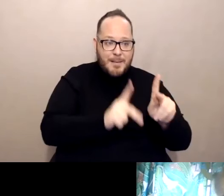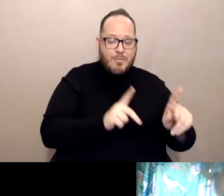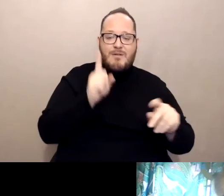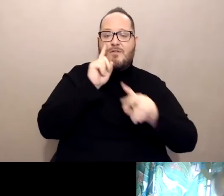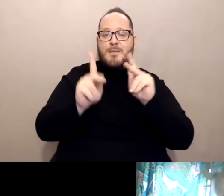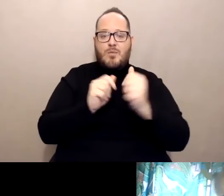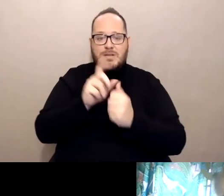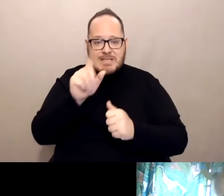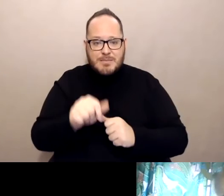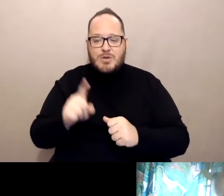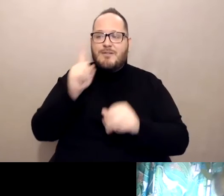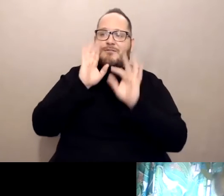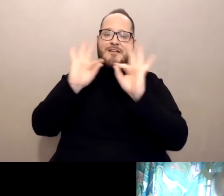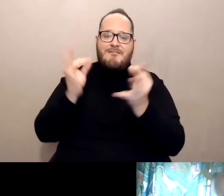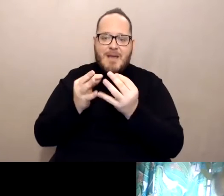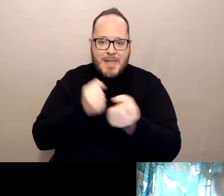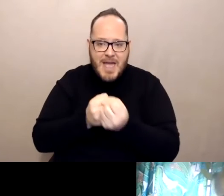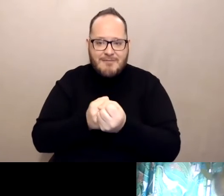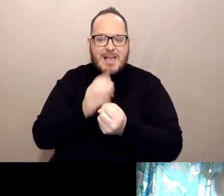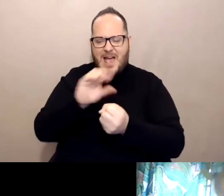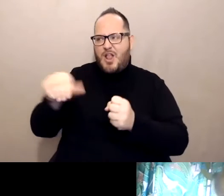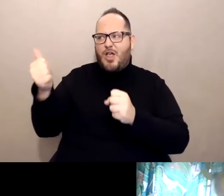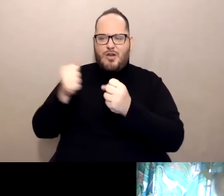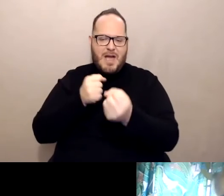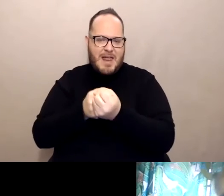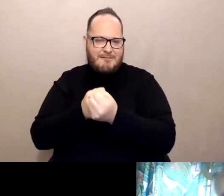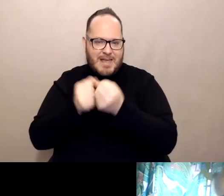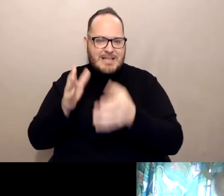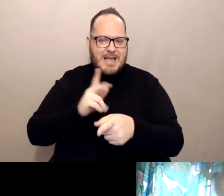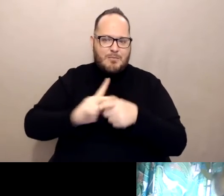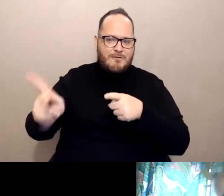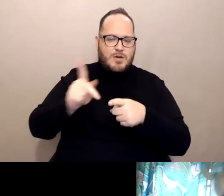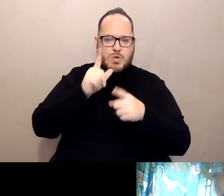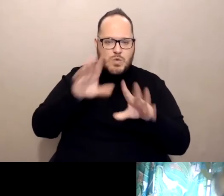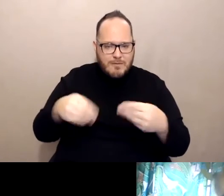for family advocates and other advocates and professional serving people with disabilities